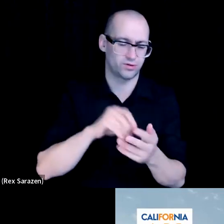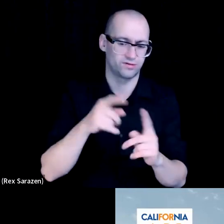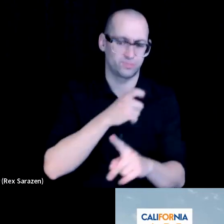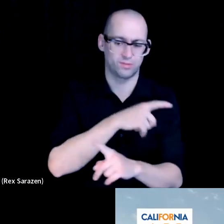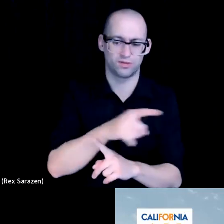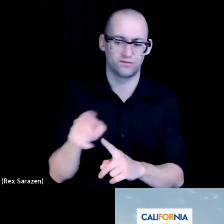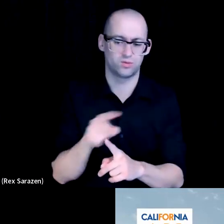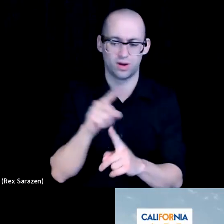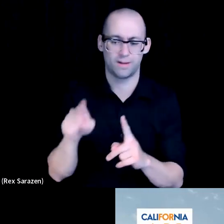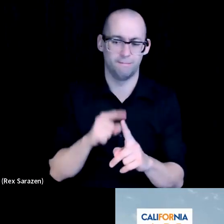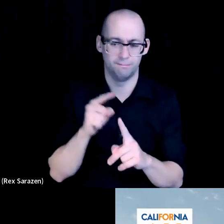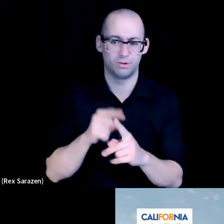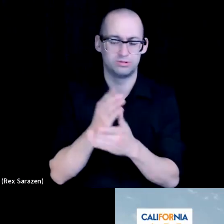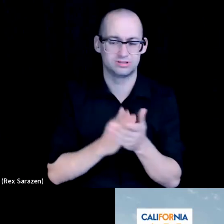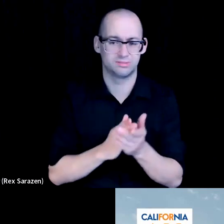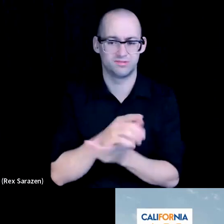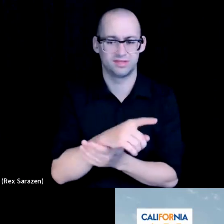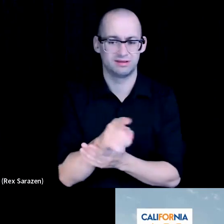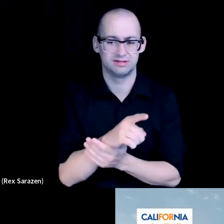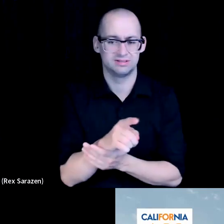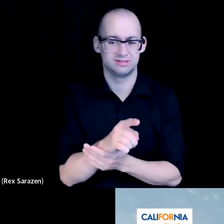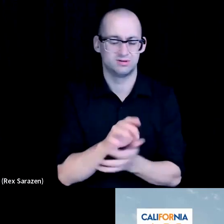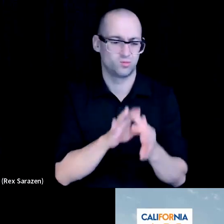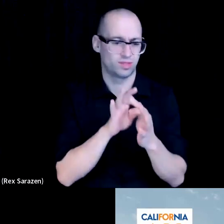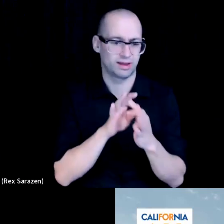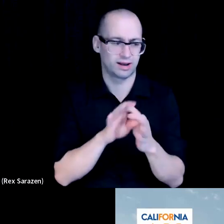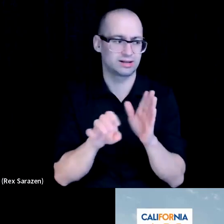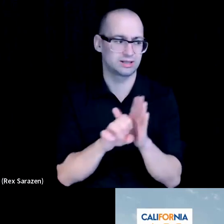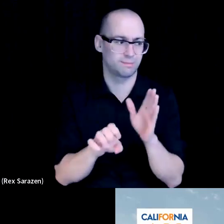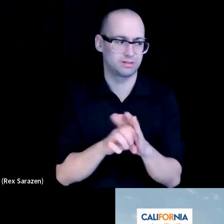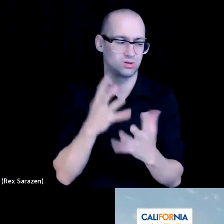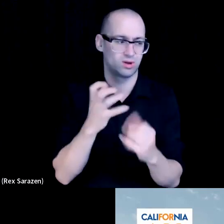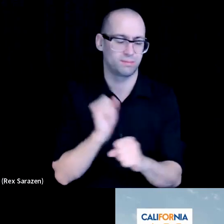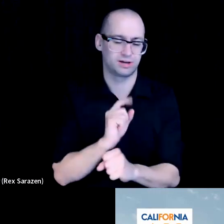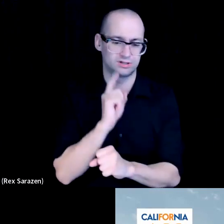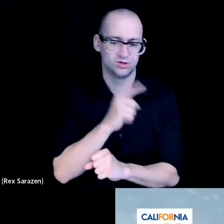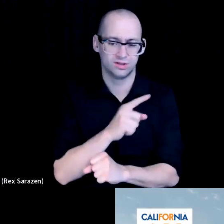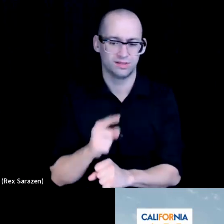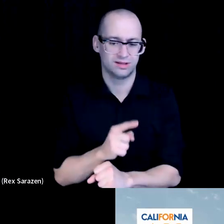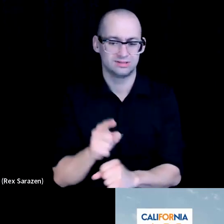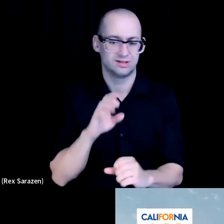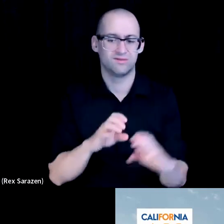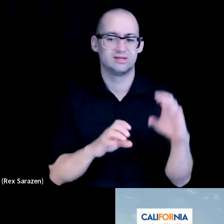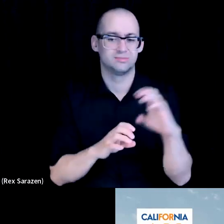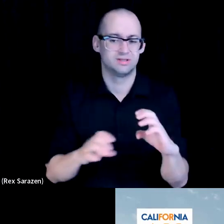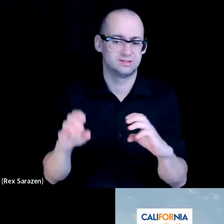some of these, you know related examples that we want to make sure that these investments